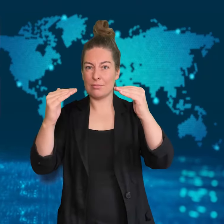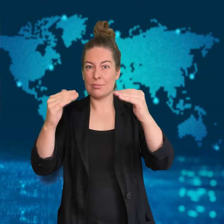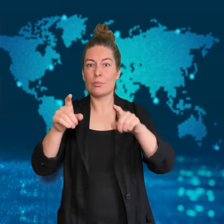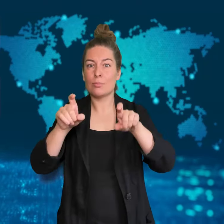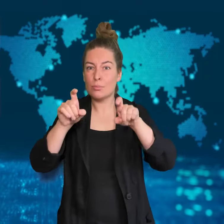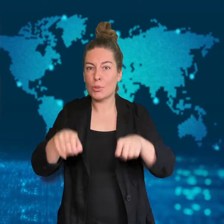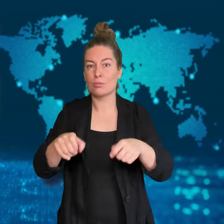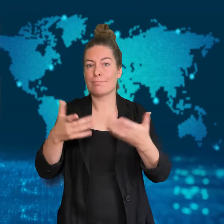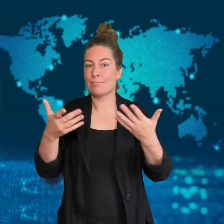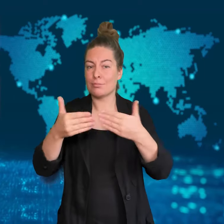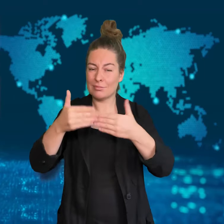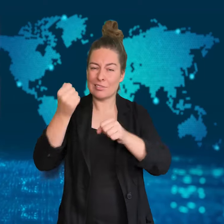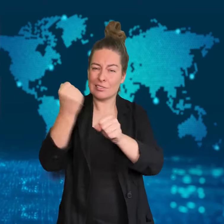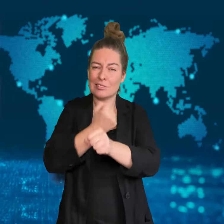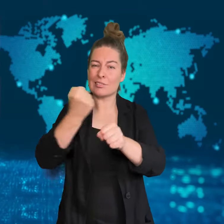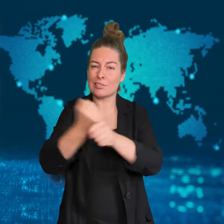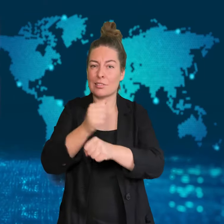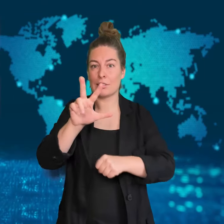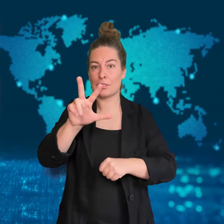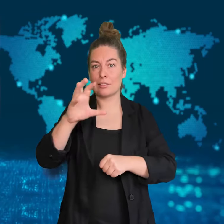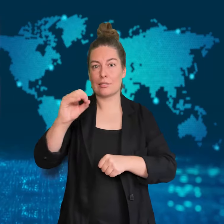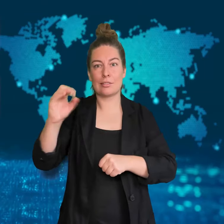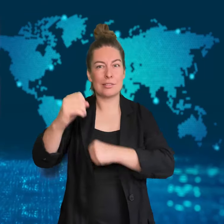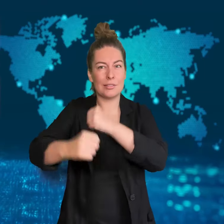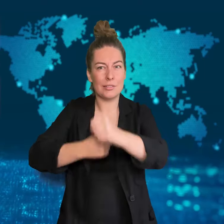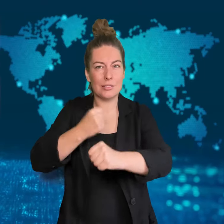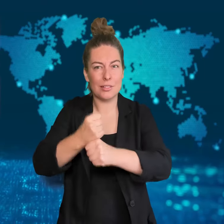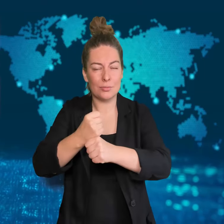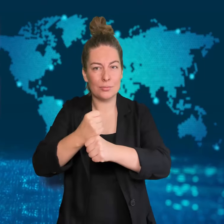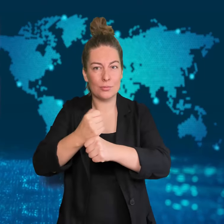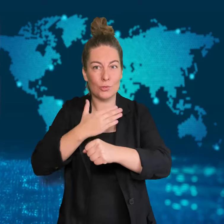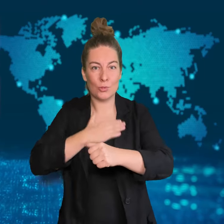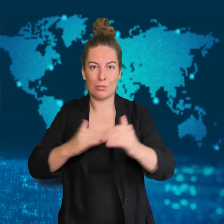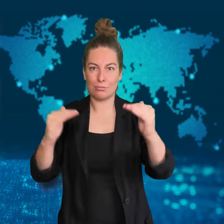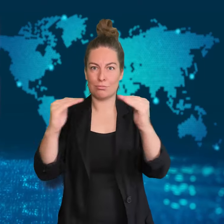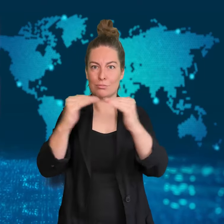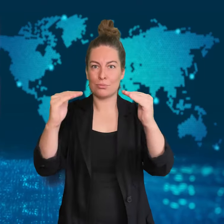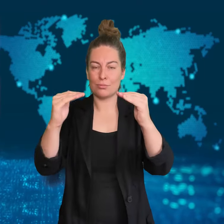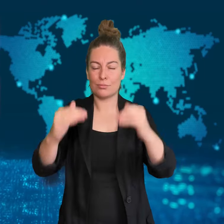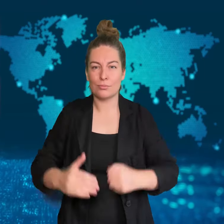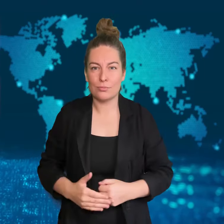achieve gender equality."